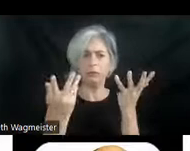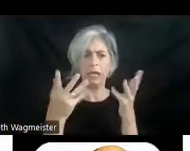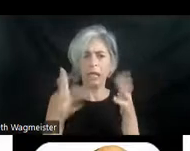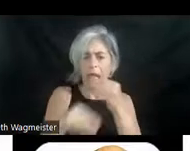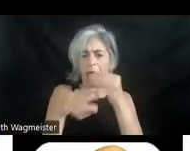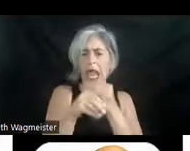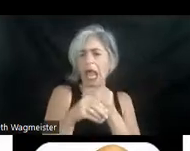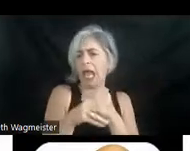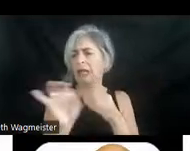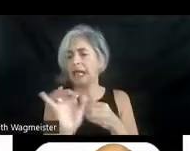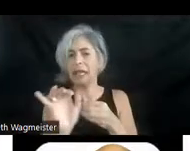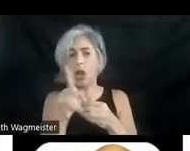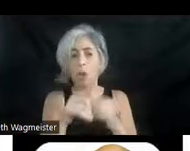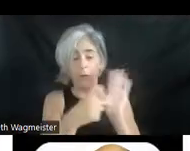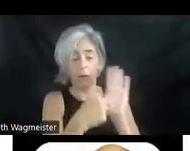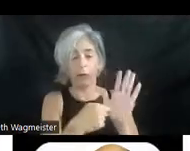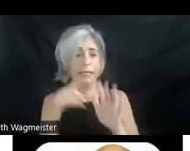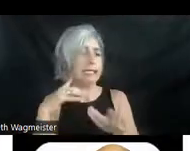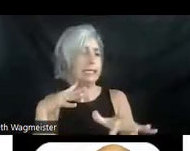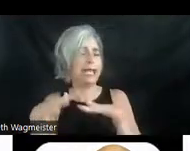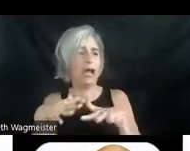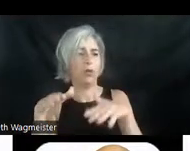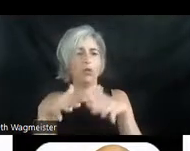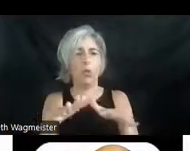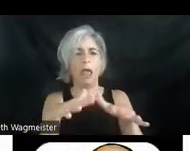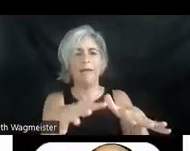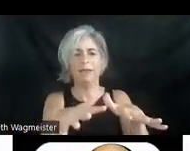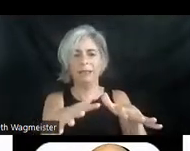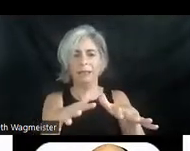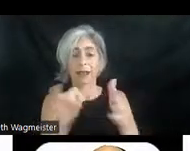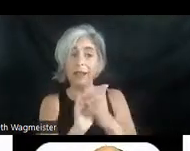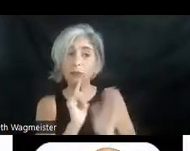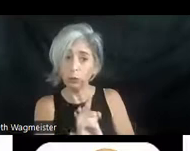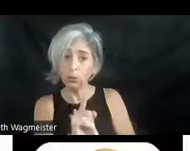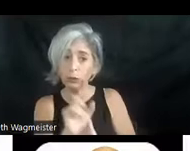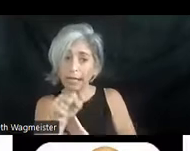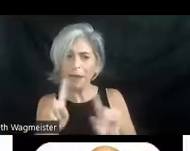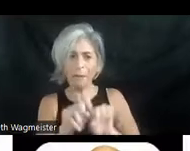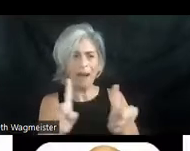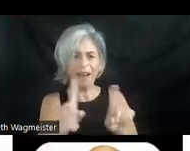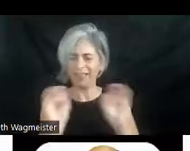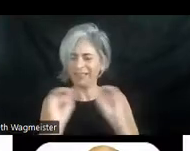like oh they represent sound waves. Well that's true. But there's nothing on the screen that